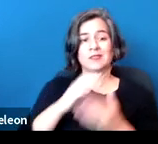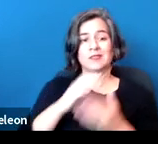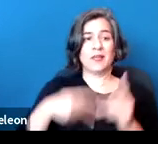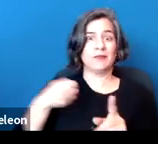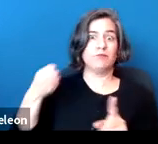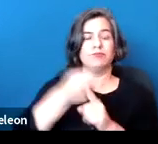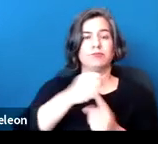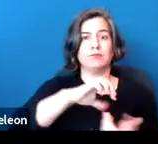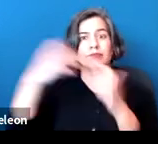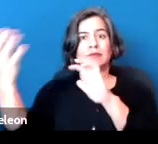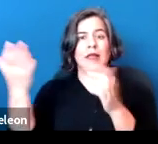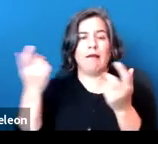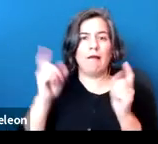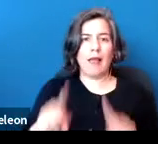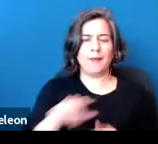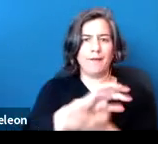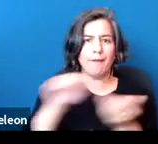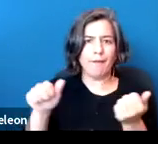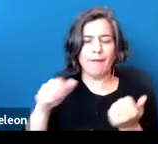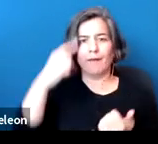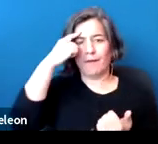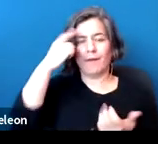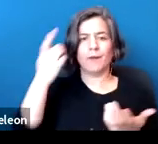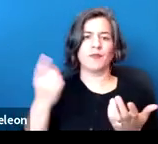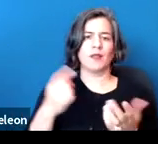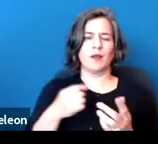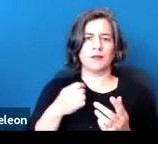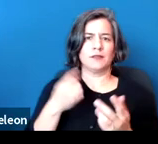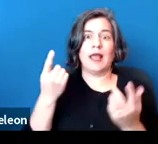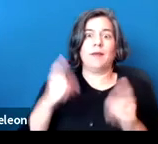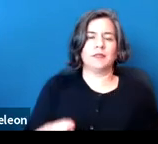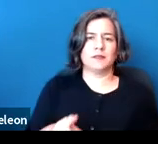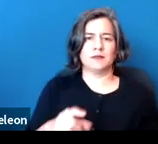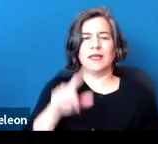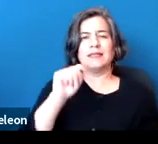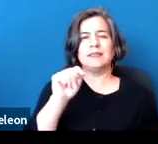or disabling acute condition, so something like traumatic brain injury